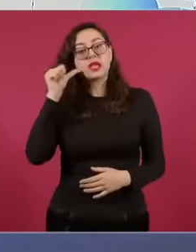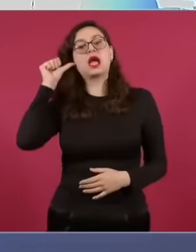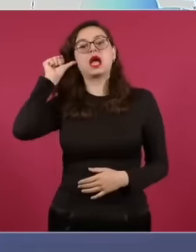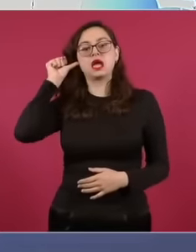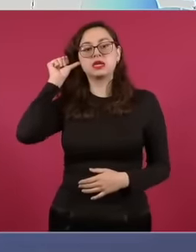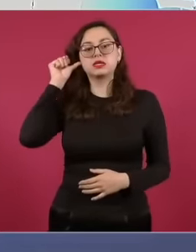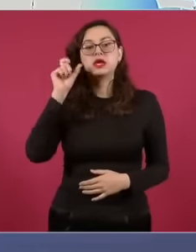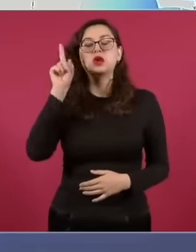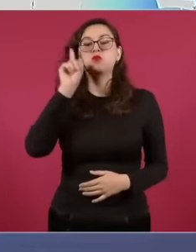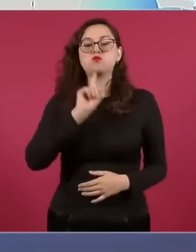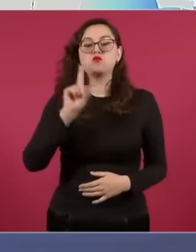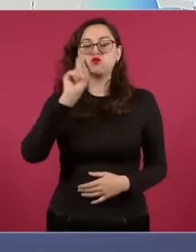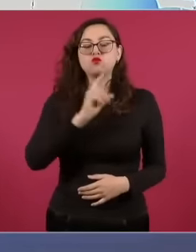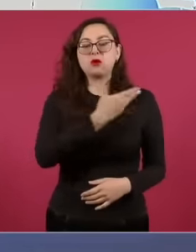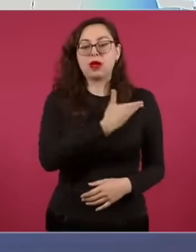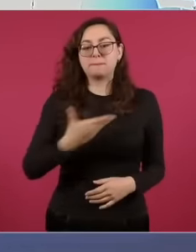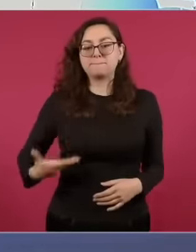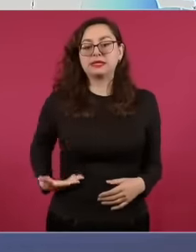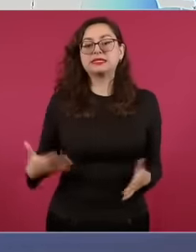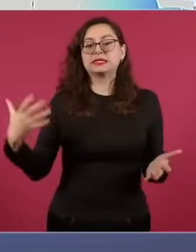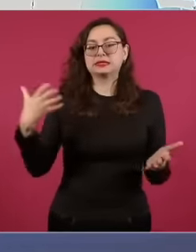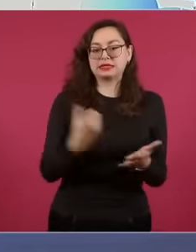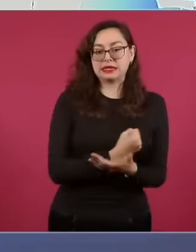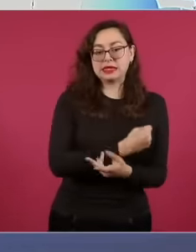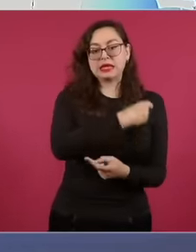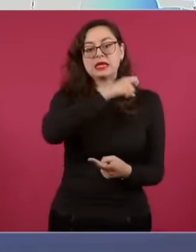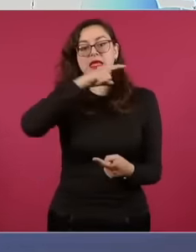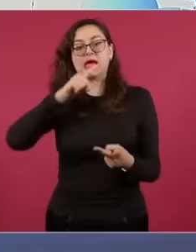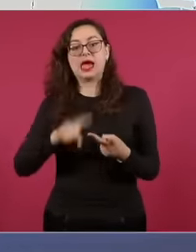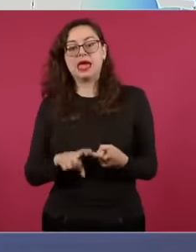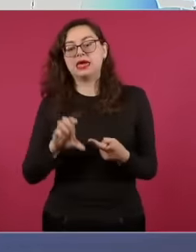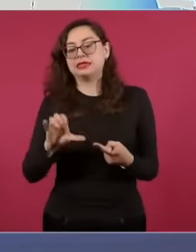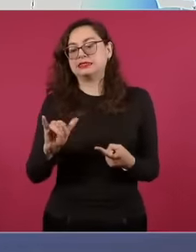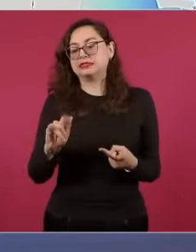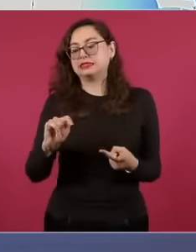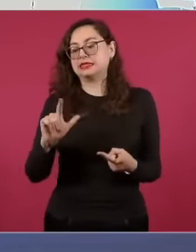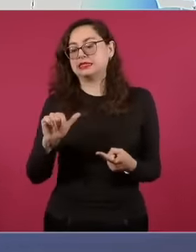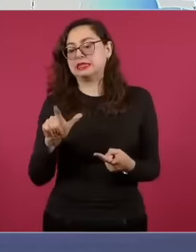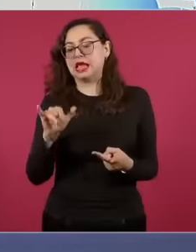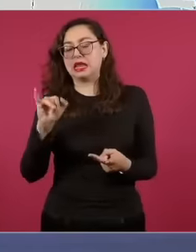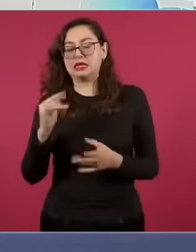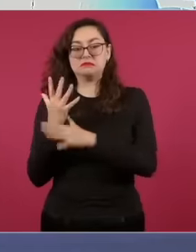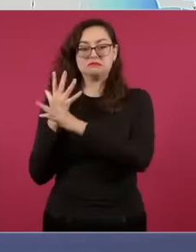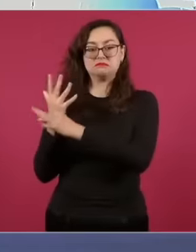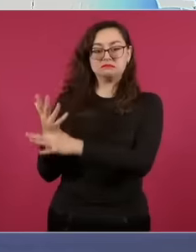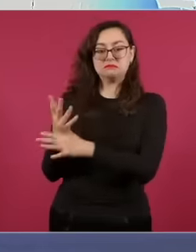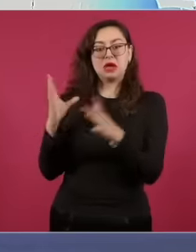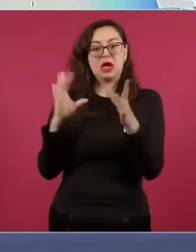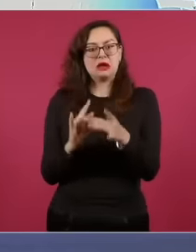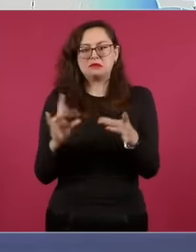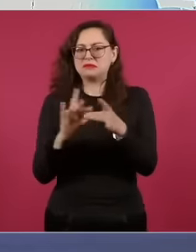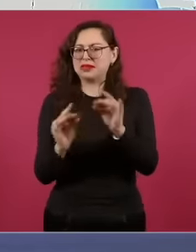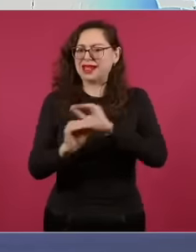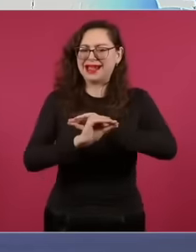Citlali spoke about this issue in an extremely clear way. We are going to remember it because it is also very